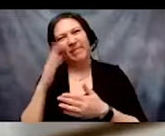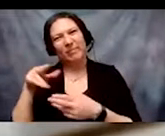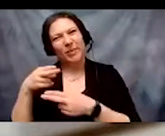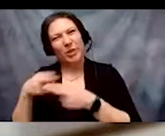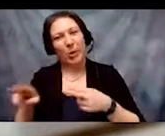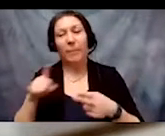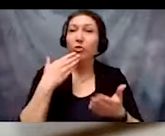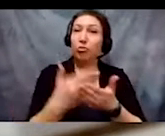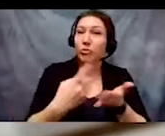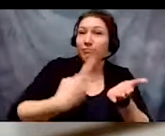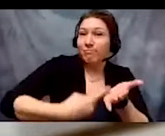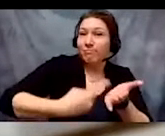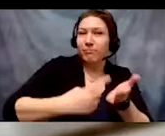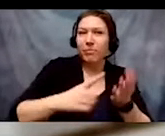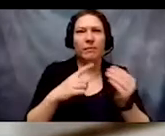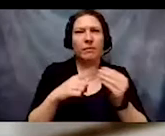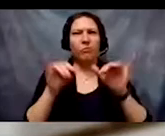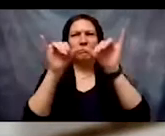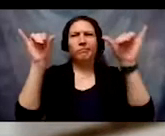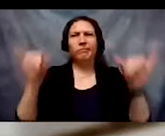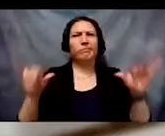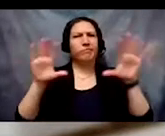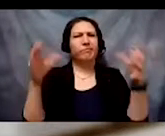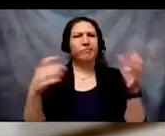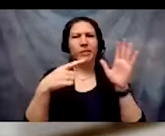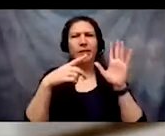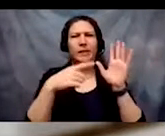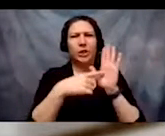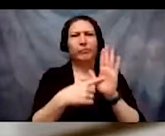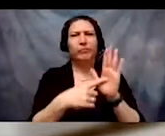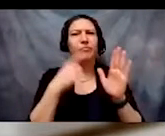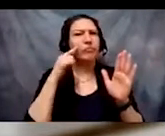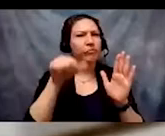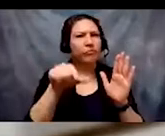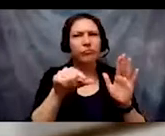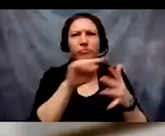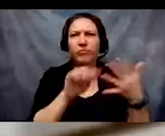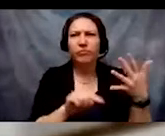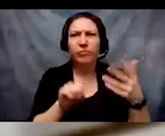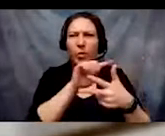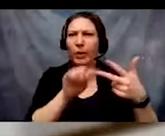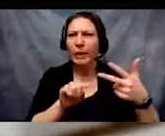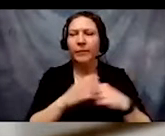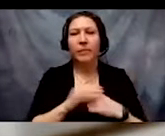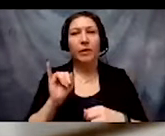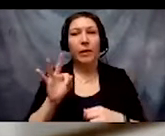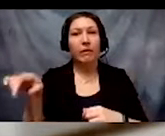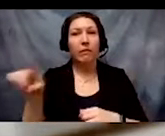about the larger systemic issues in these examples. Please put in